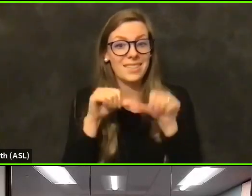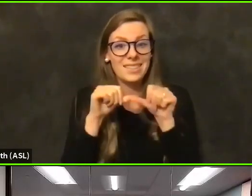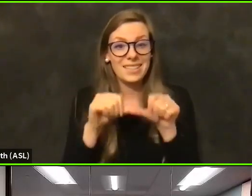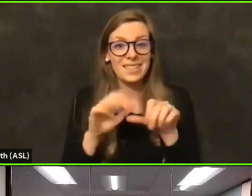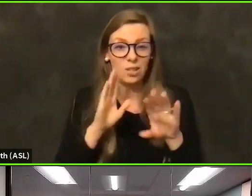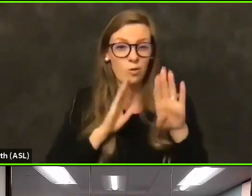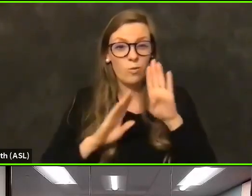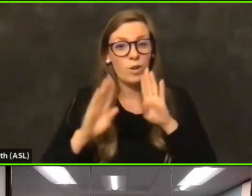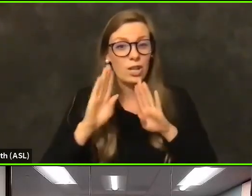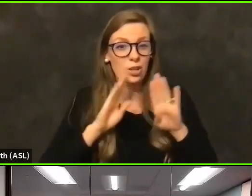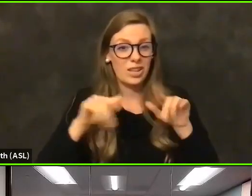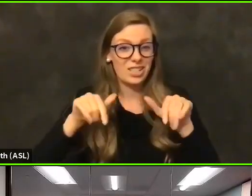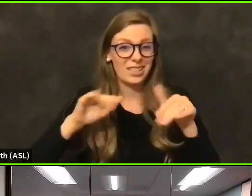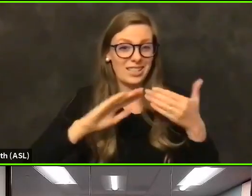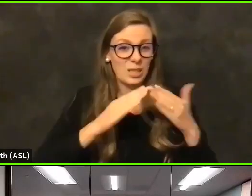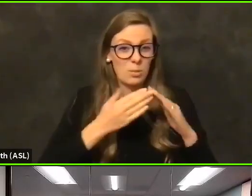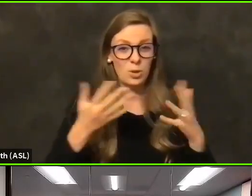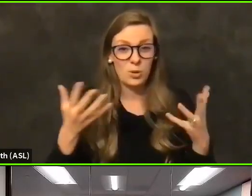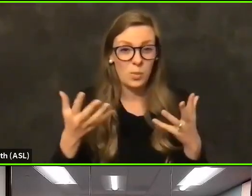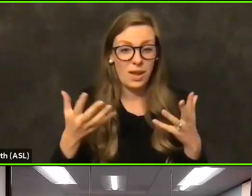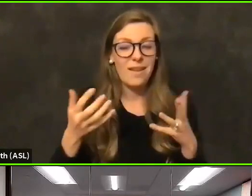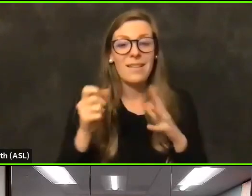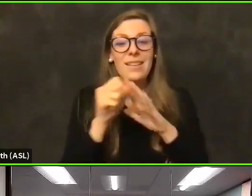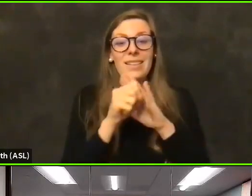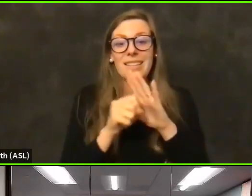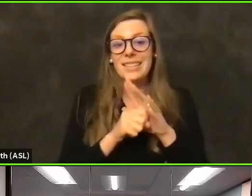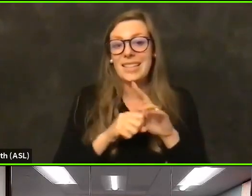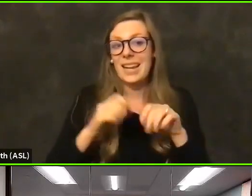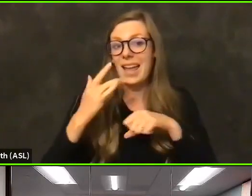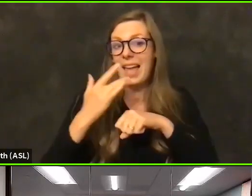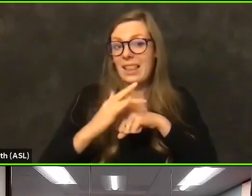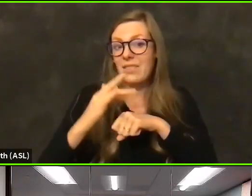communities, is is that the state eligibility, what that they've opened up